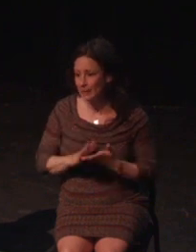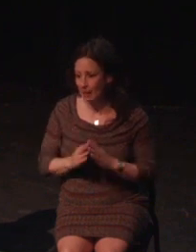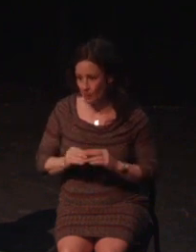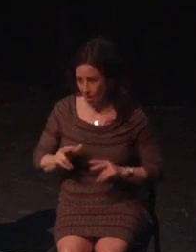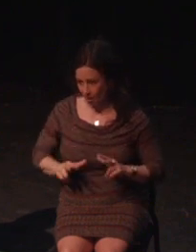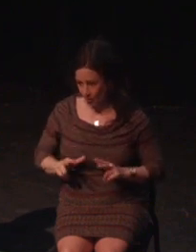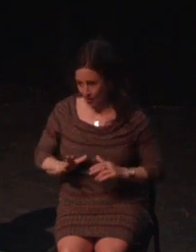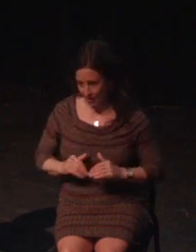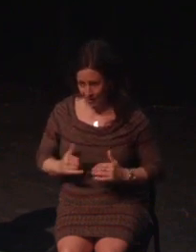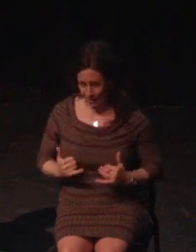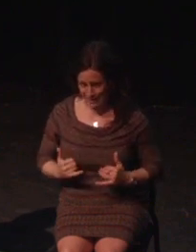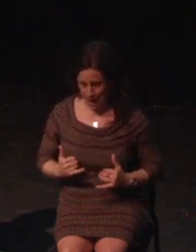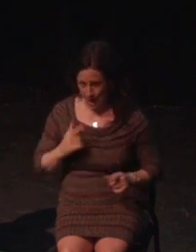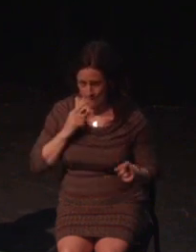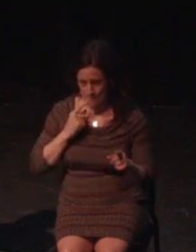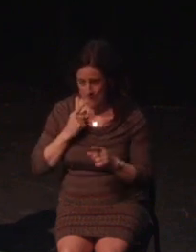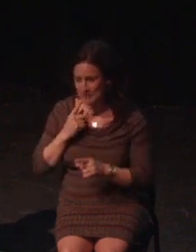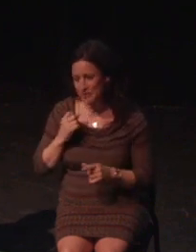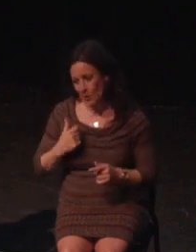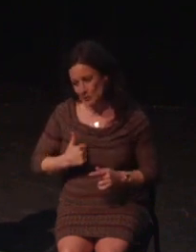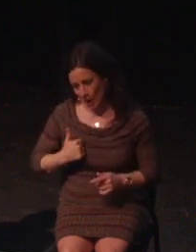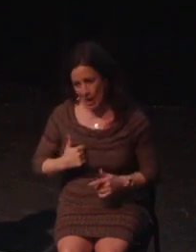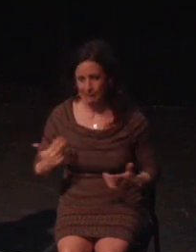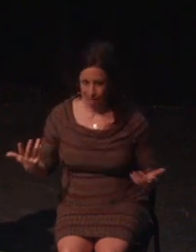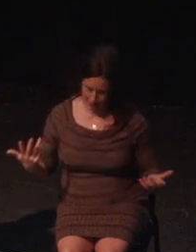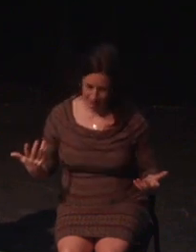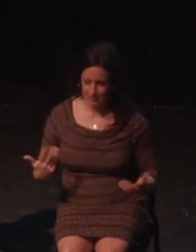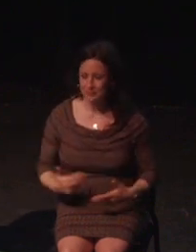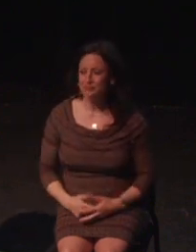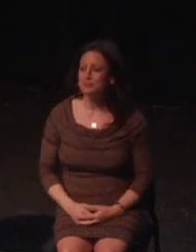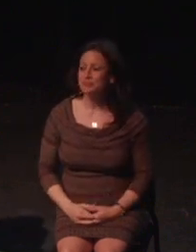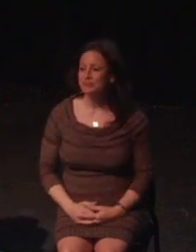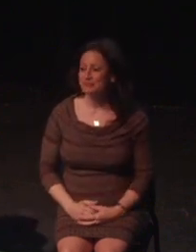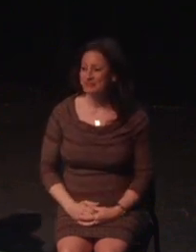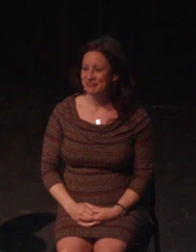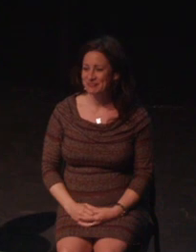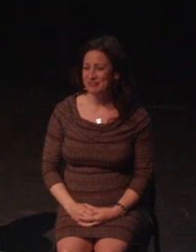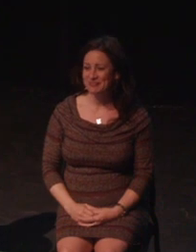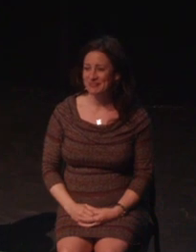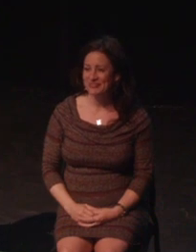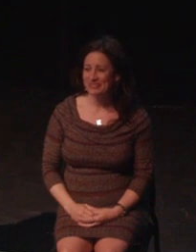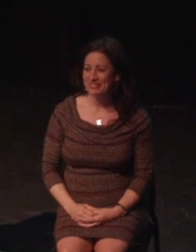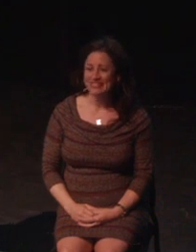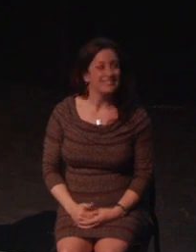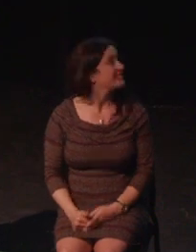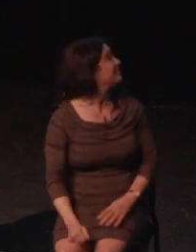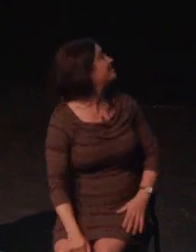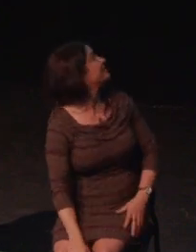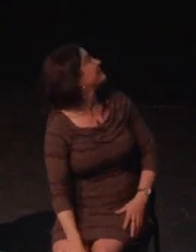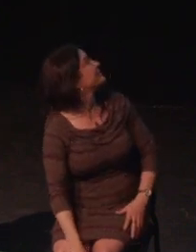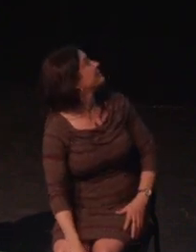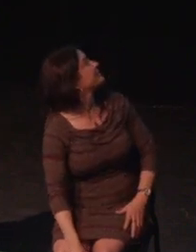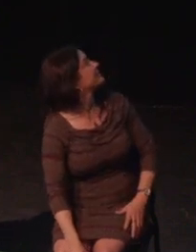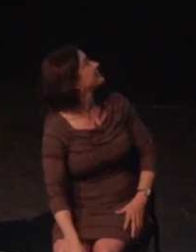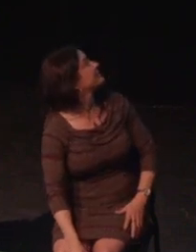There you go. I'll be at Microsoft Game and Disability reception tomorrow, or you can find me on Twitter, Twitch, or email.